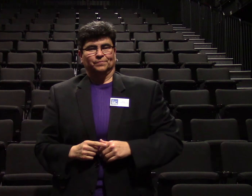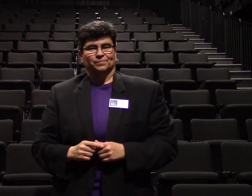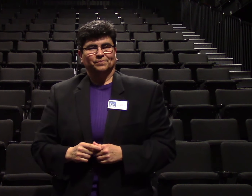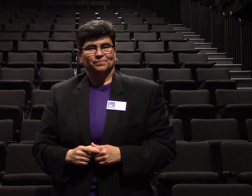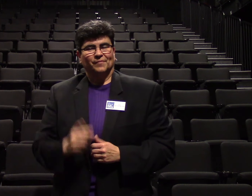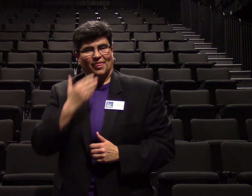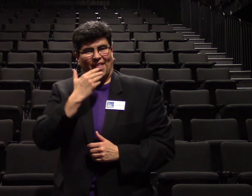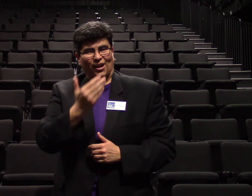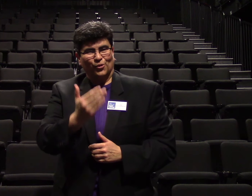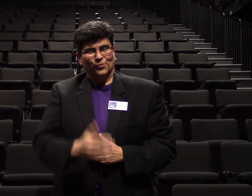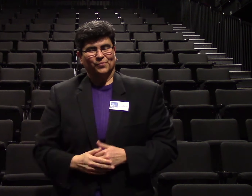Thank you.